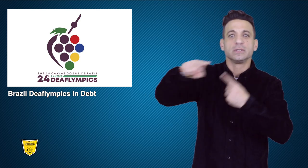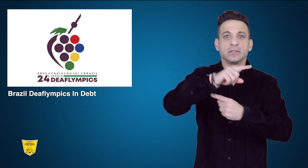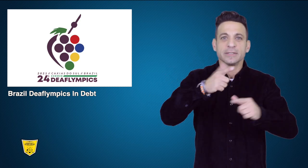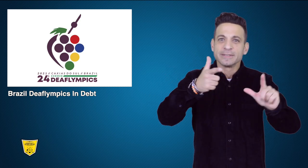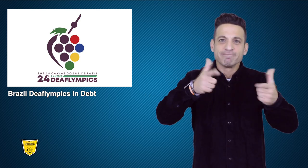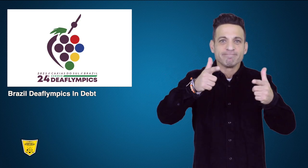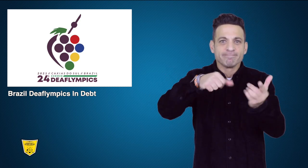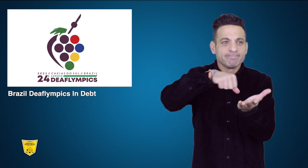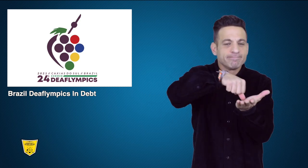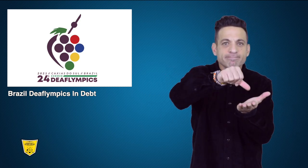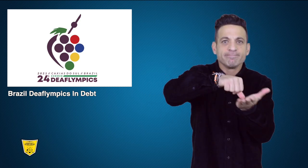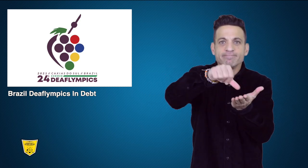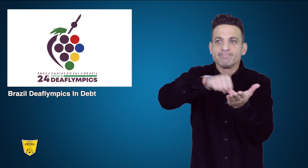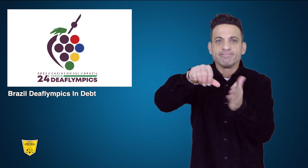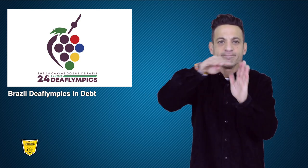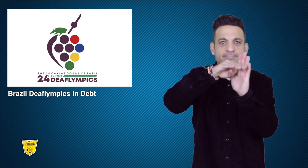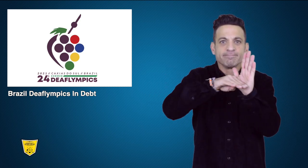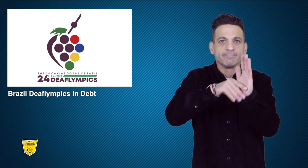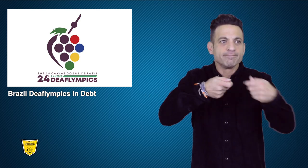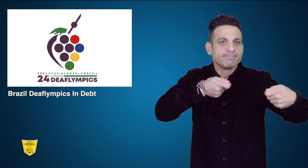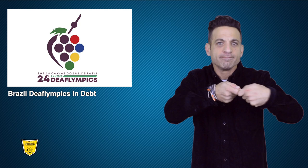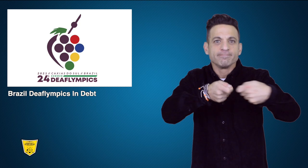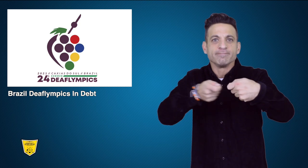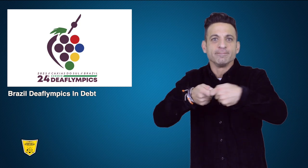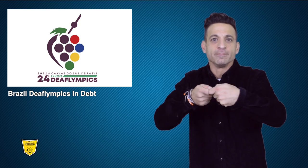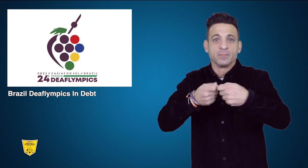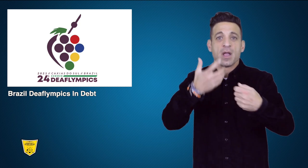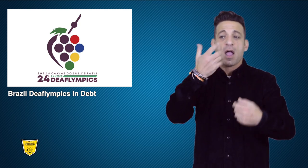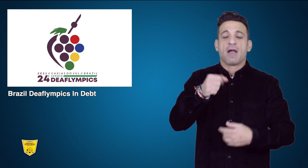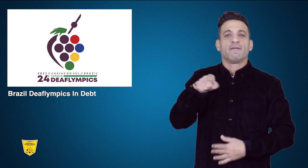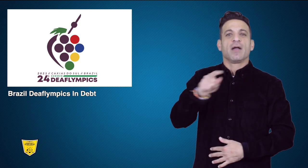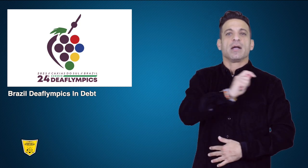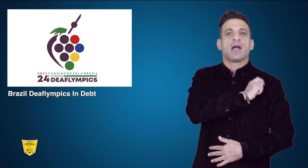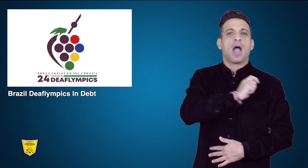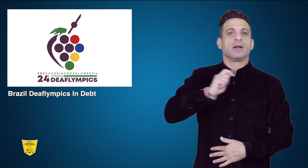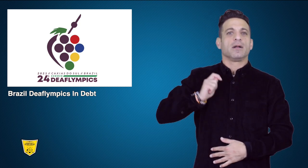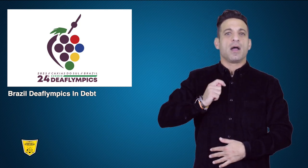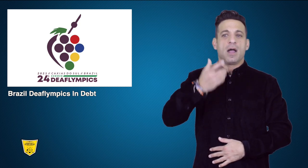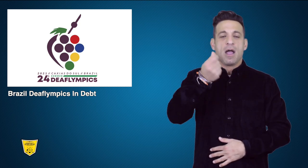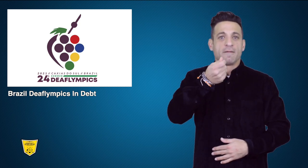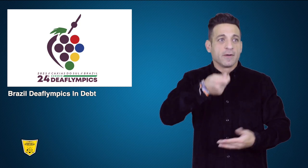reported not to have paid their bills including Kenya